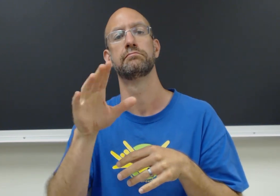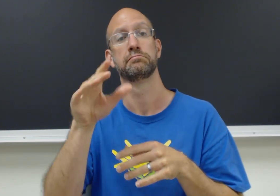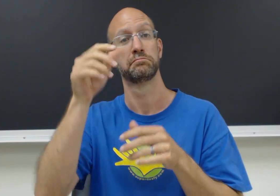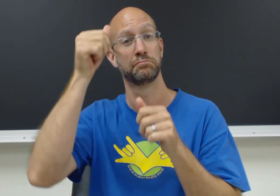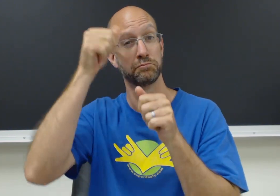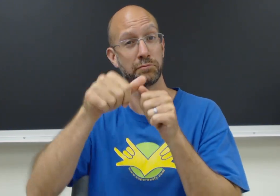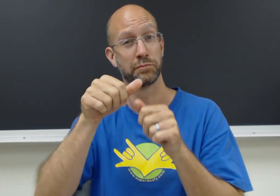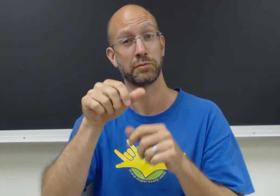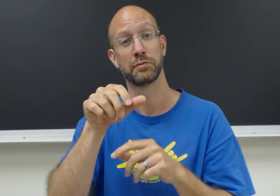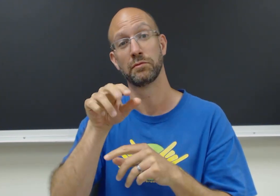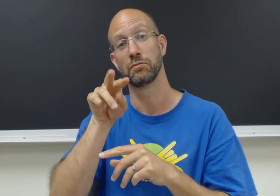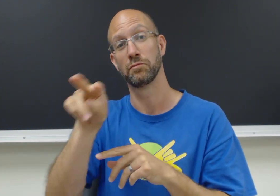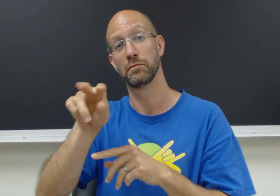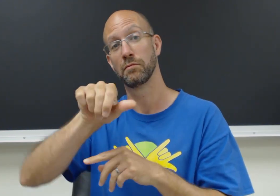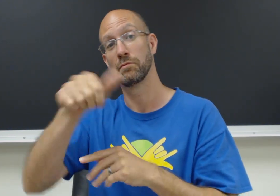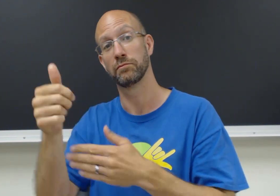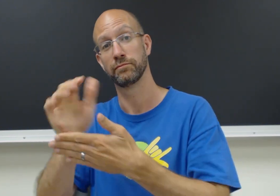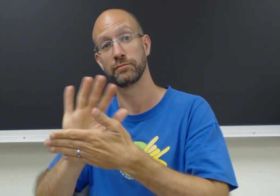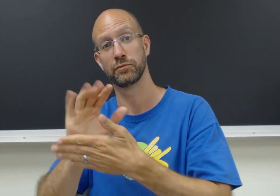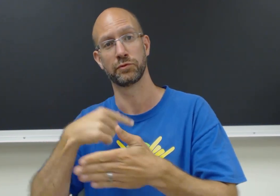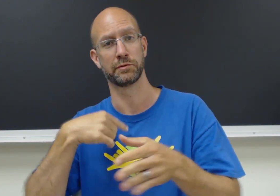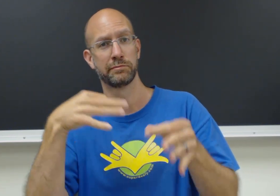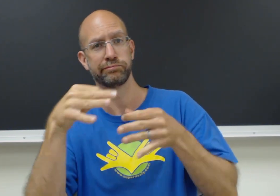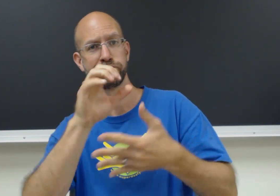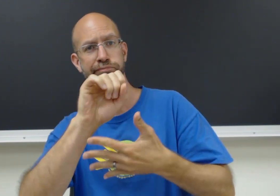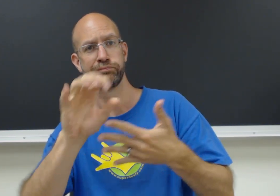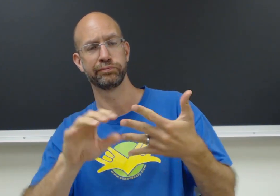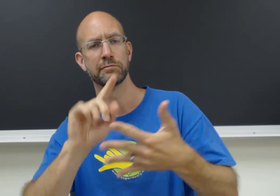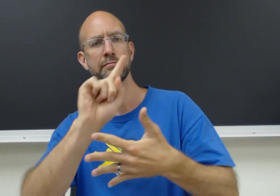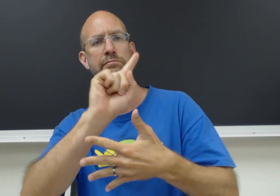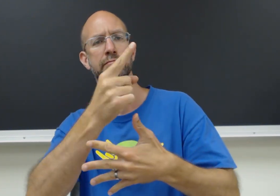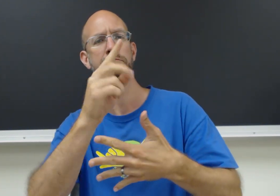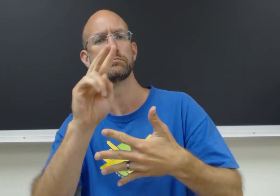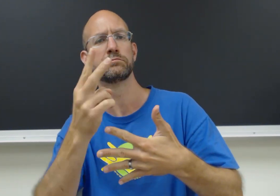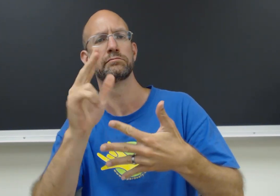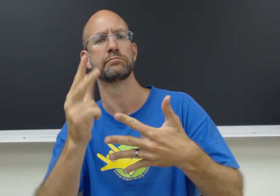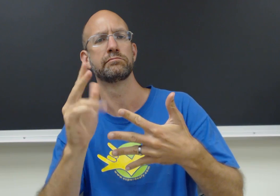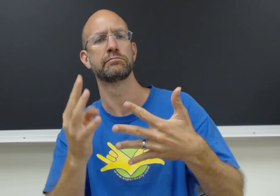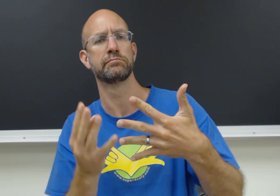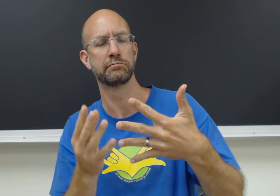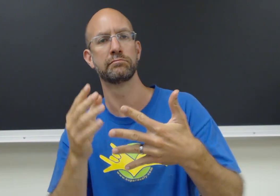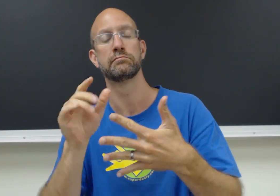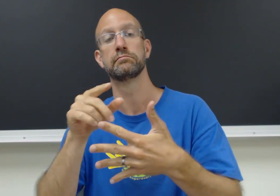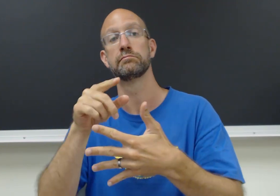Remember to look at the other video I made for the order of description.